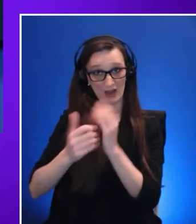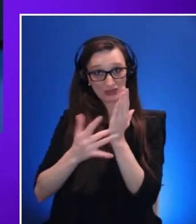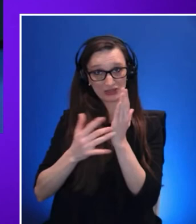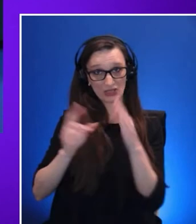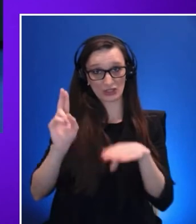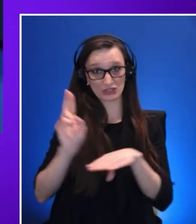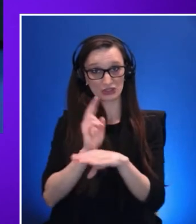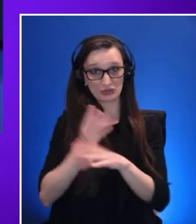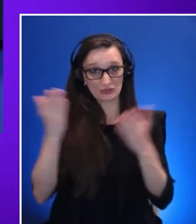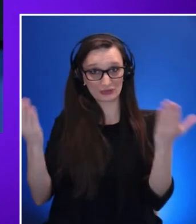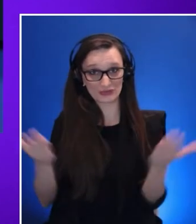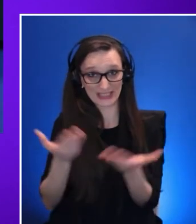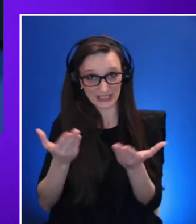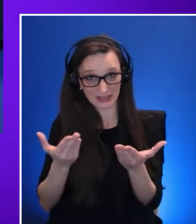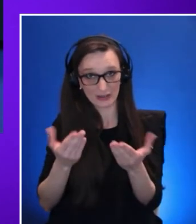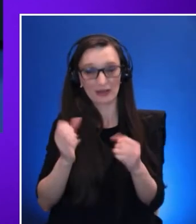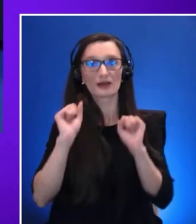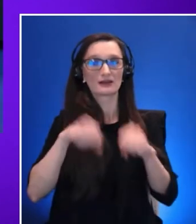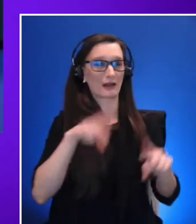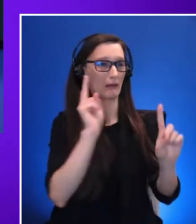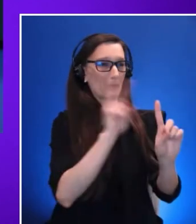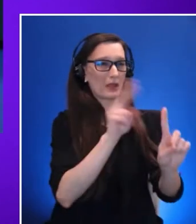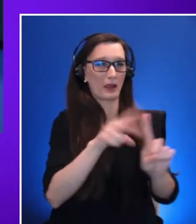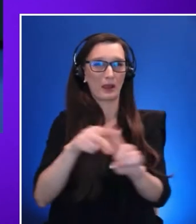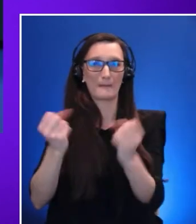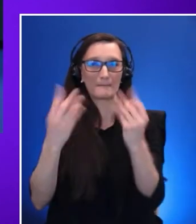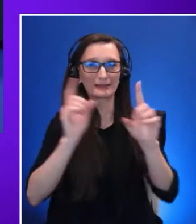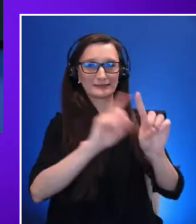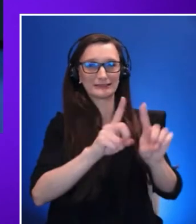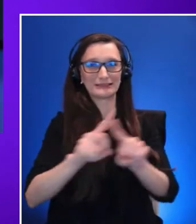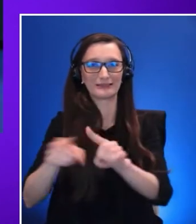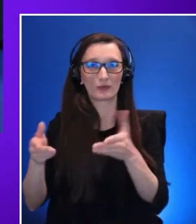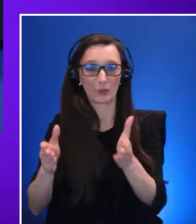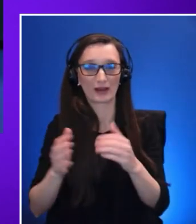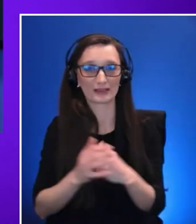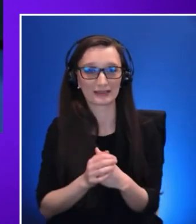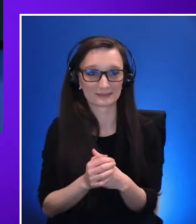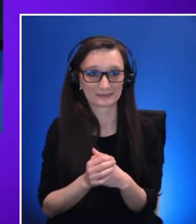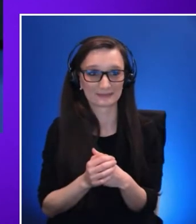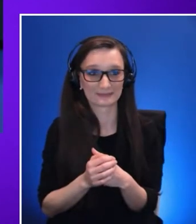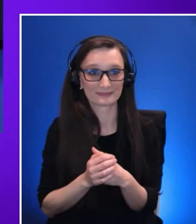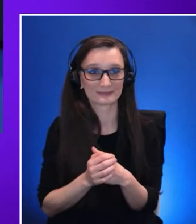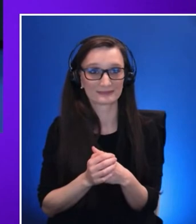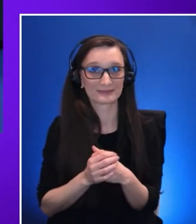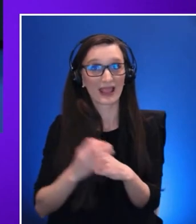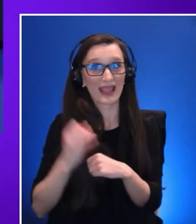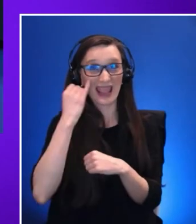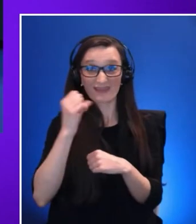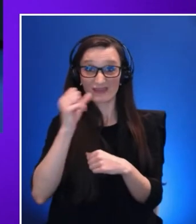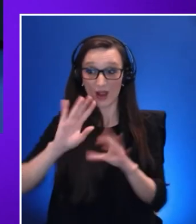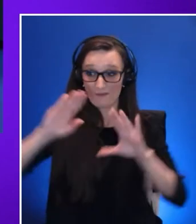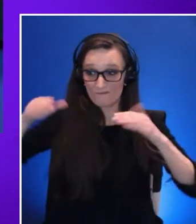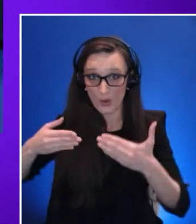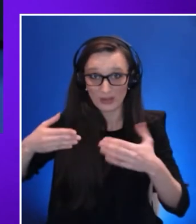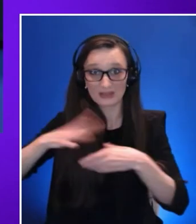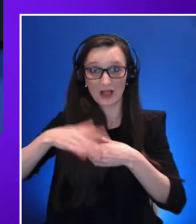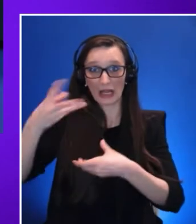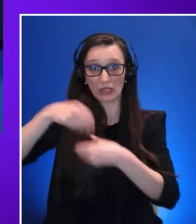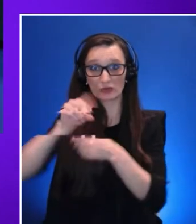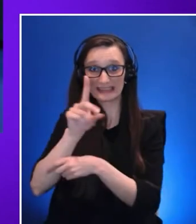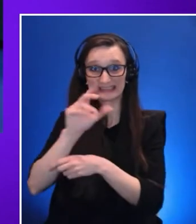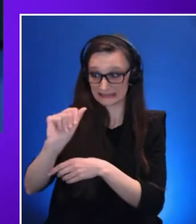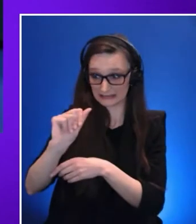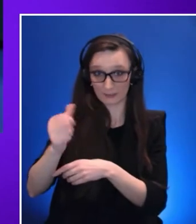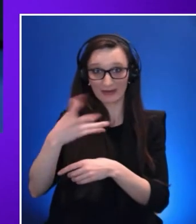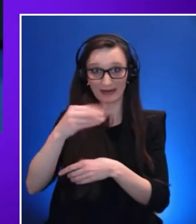different way. Otherwise we risk of failing to attempt to deploy it at scale. Just to highlight